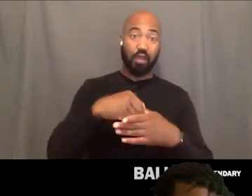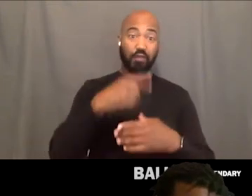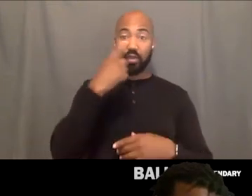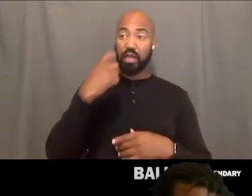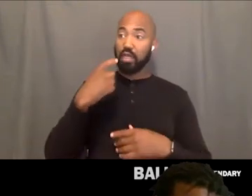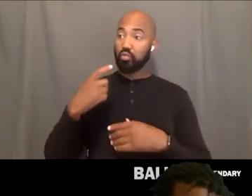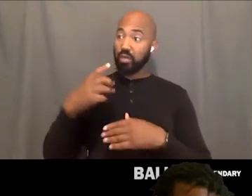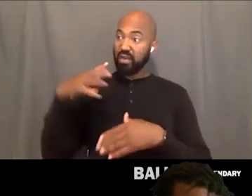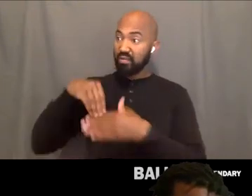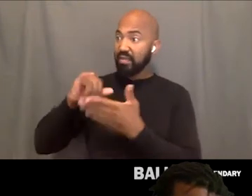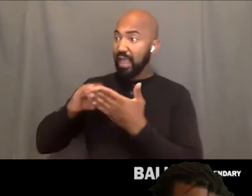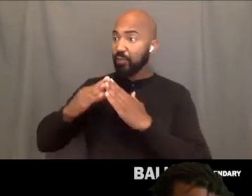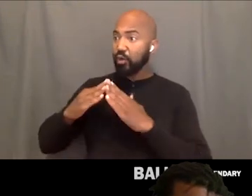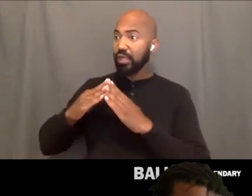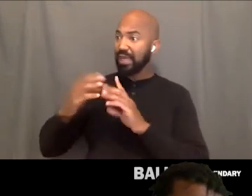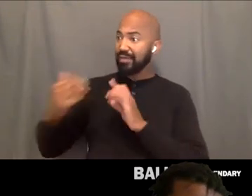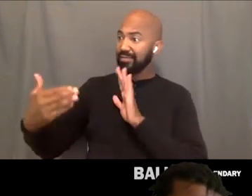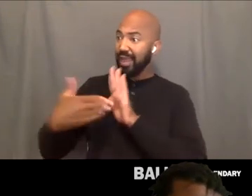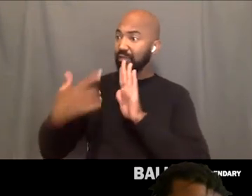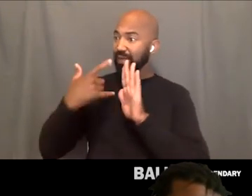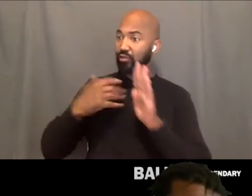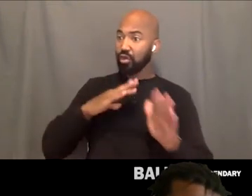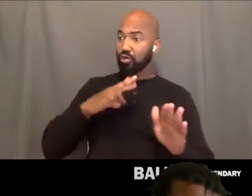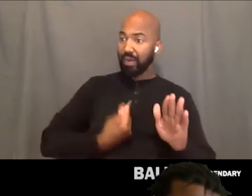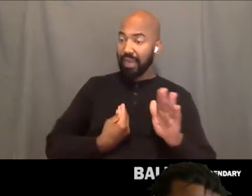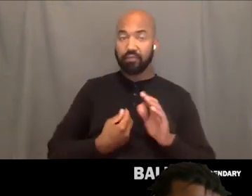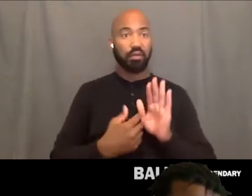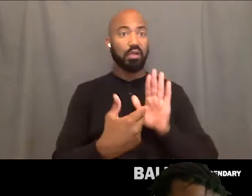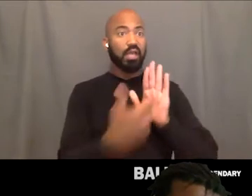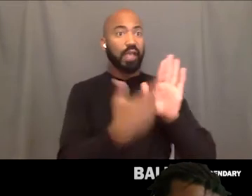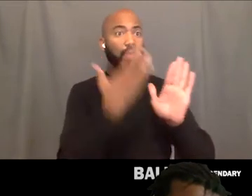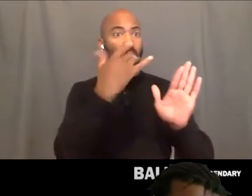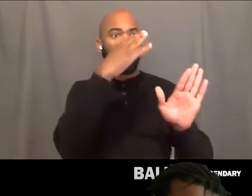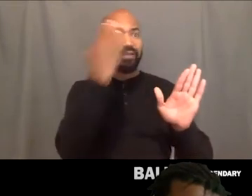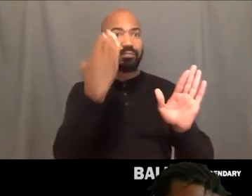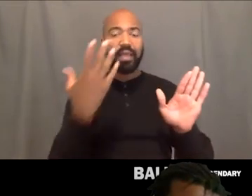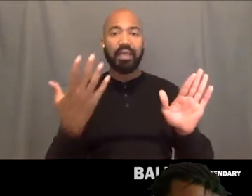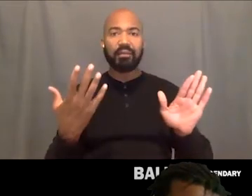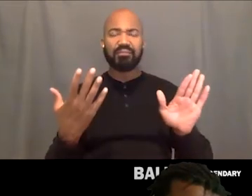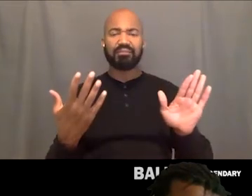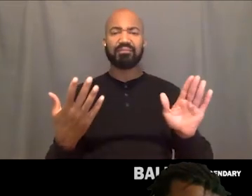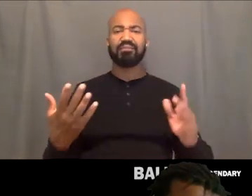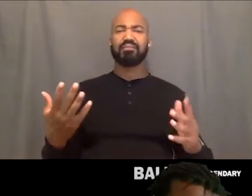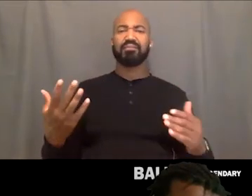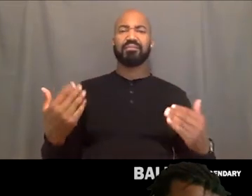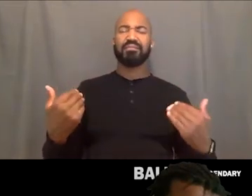We're part of the community that's being attacked because we're black. We are, we have been thrown into men's prison